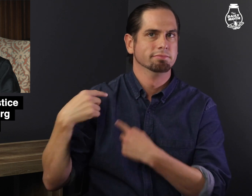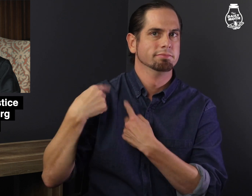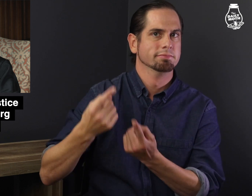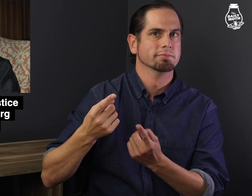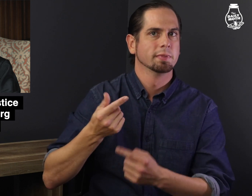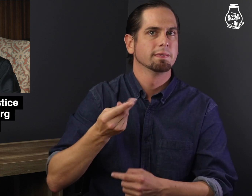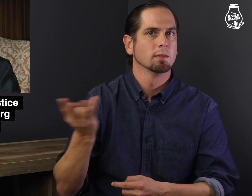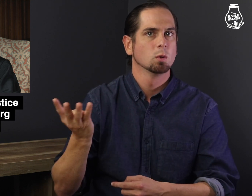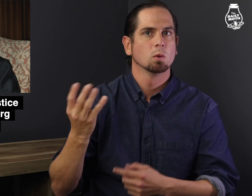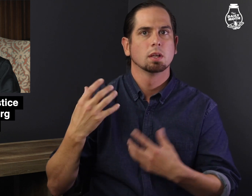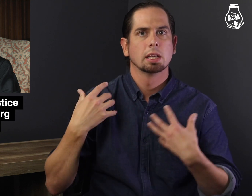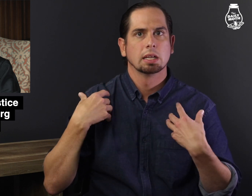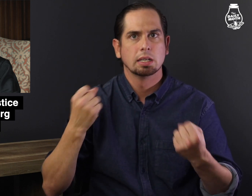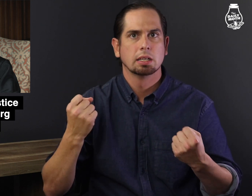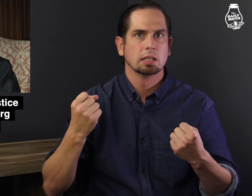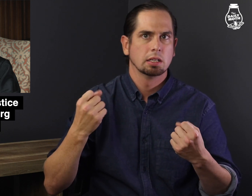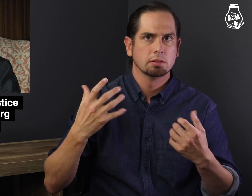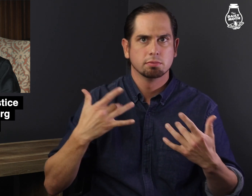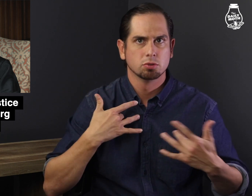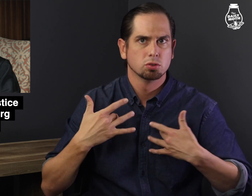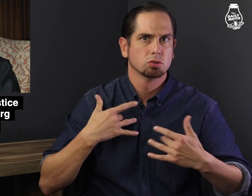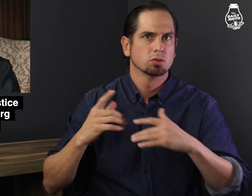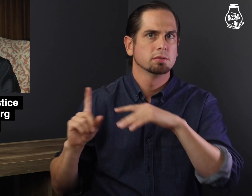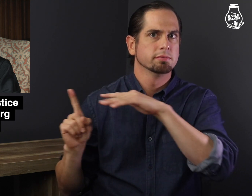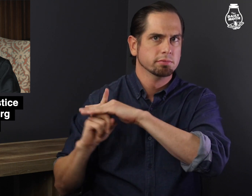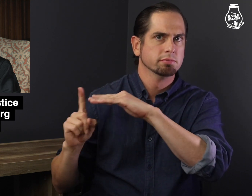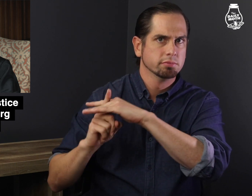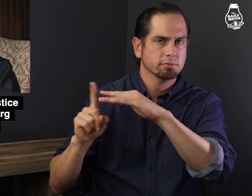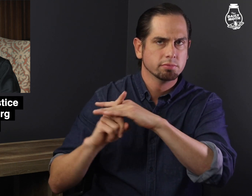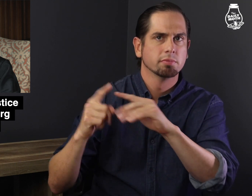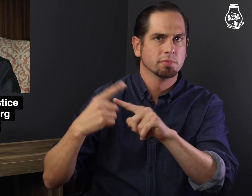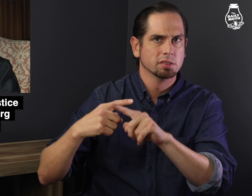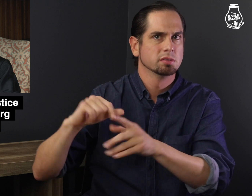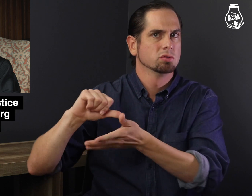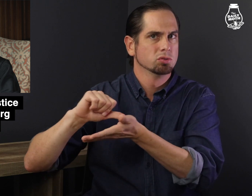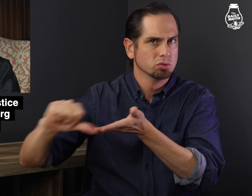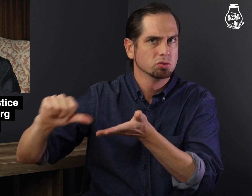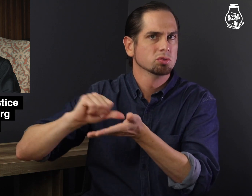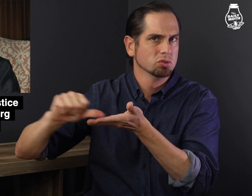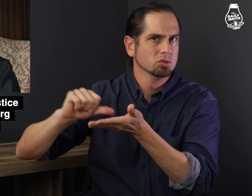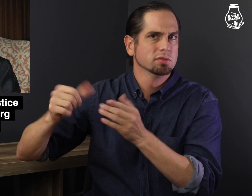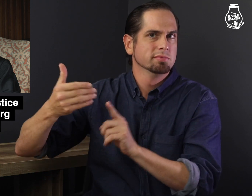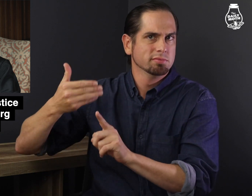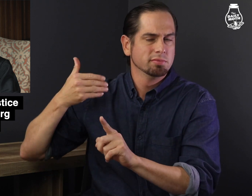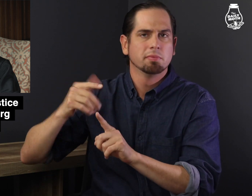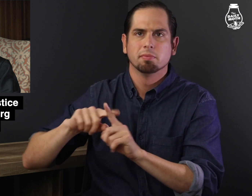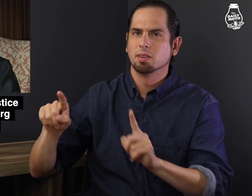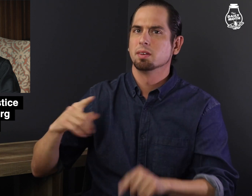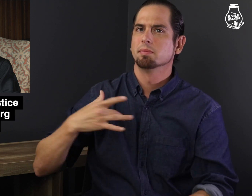RBG had multiple health scares over the past years and multiple surgeries,